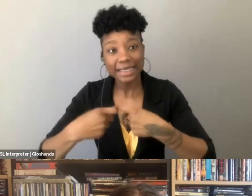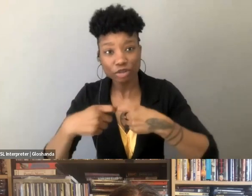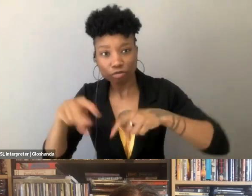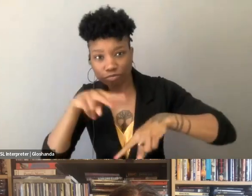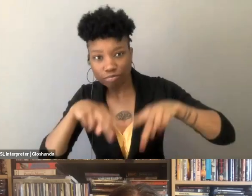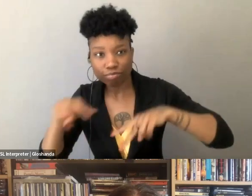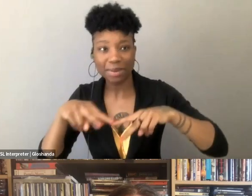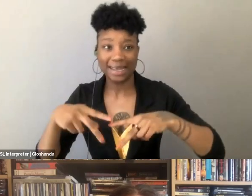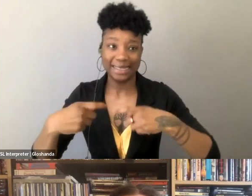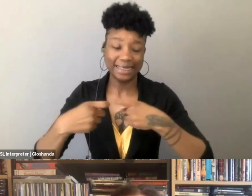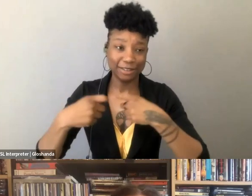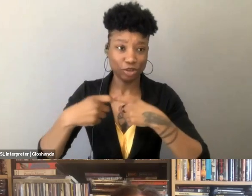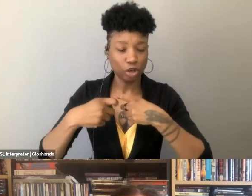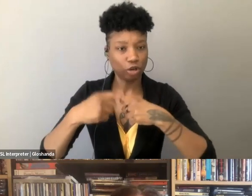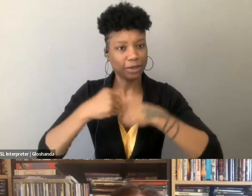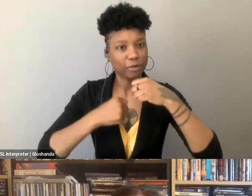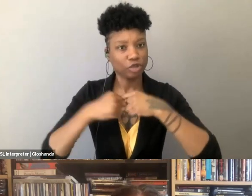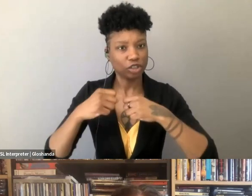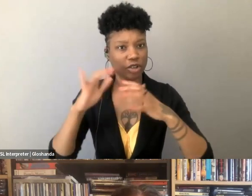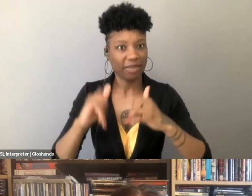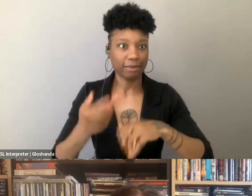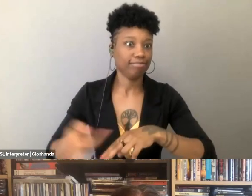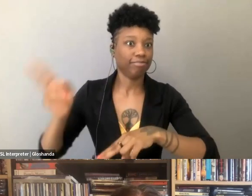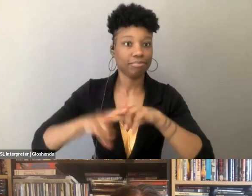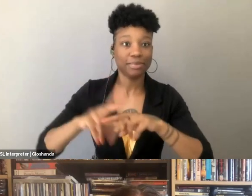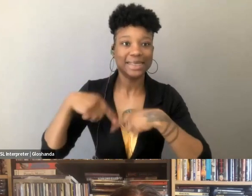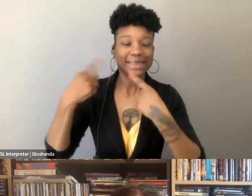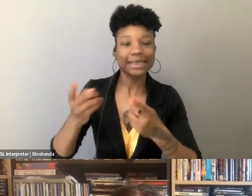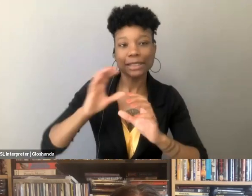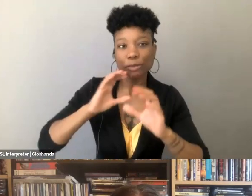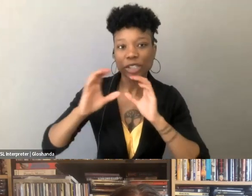that have just arisen. You know, even since the Communications Decency Act